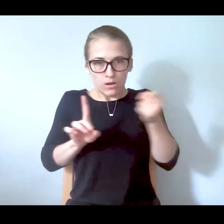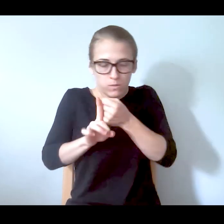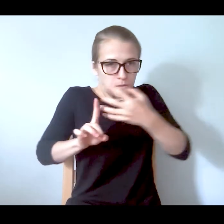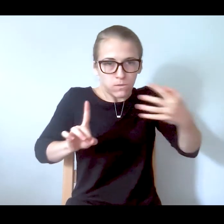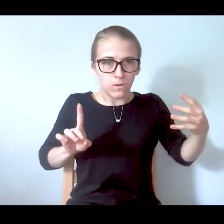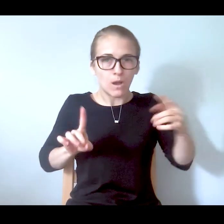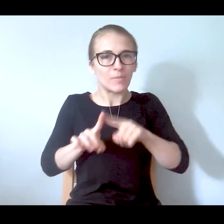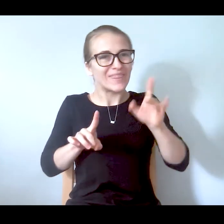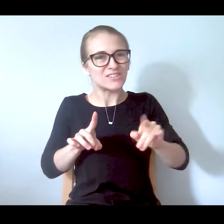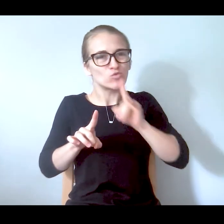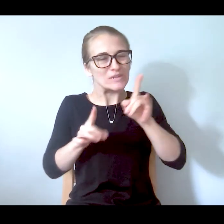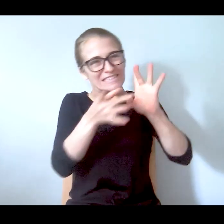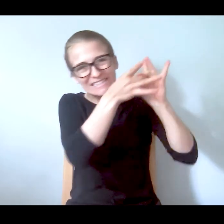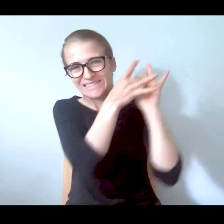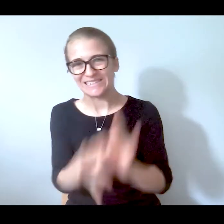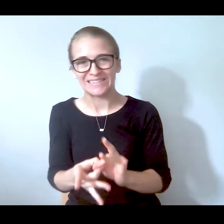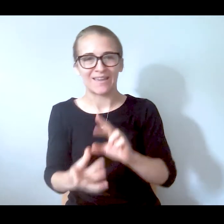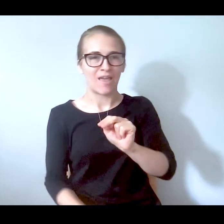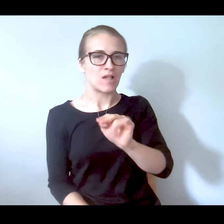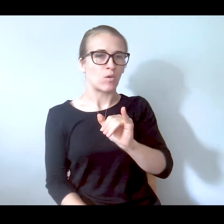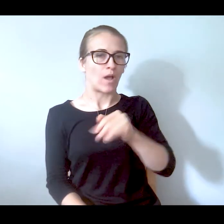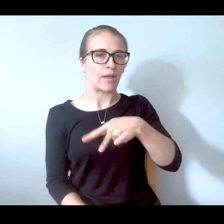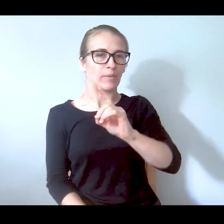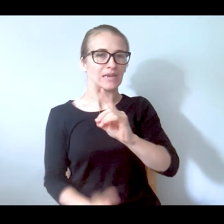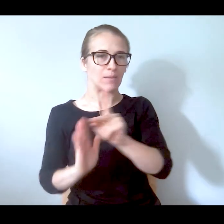rooted in our NYPD policy and our policy needs to